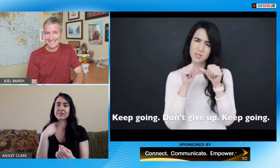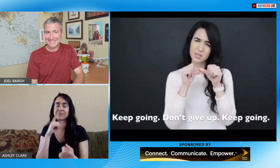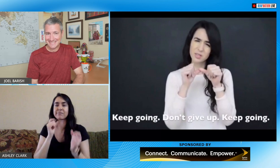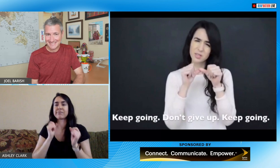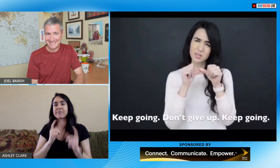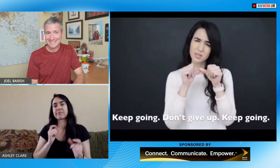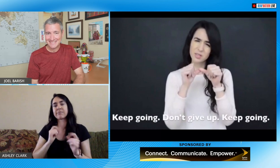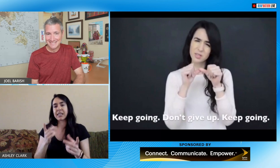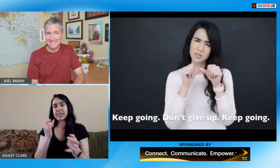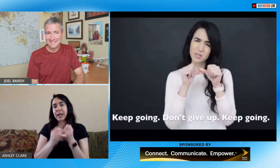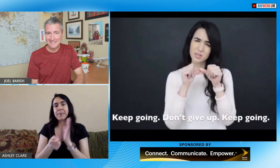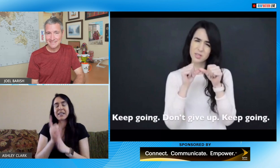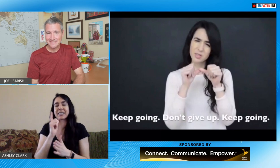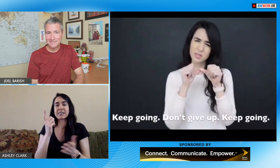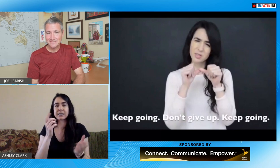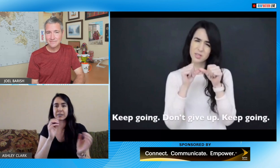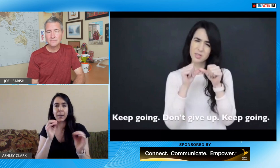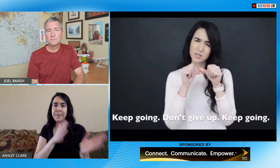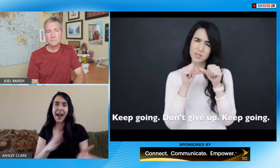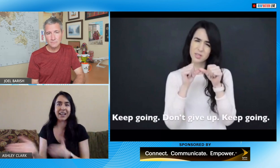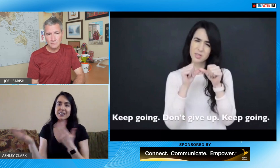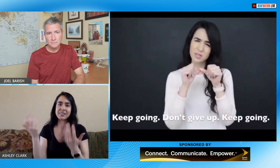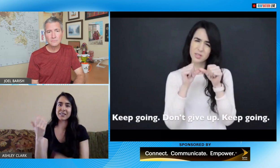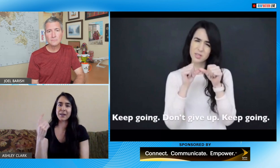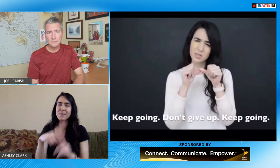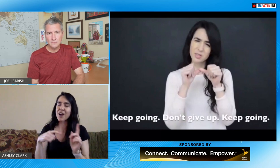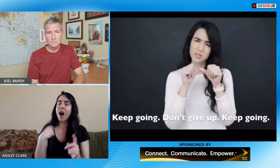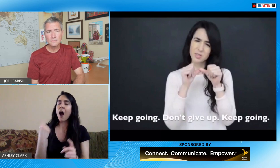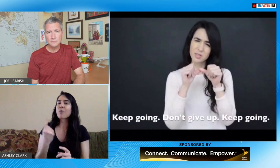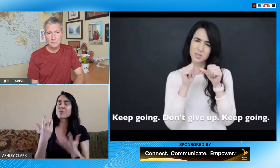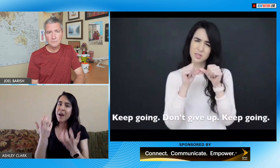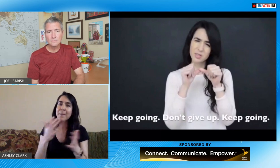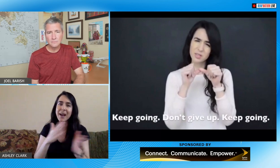after this interview I will be thinking about what I will post tomorrow I really